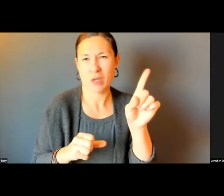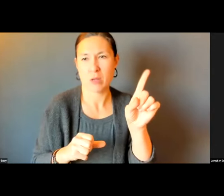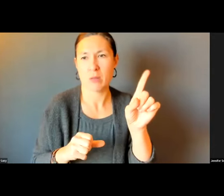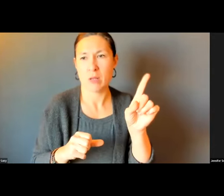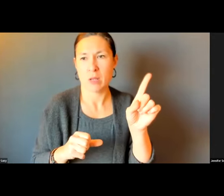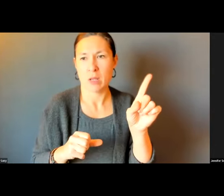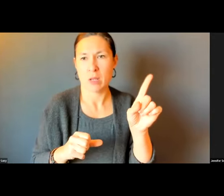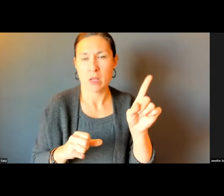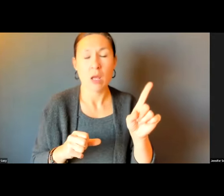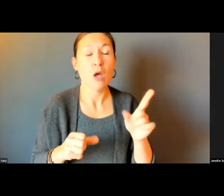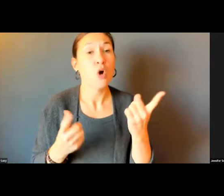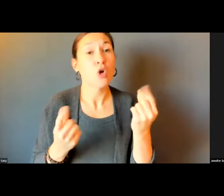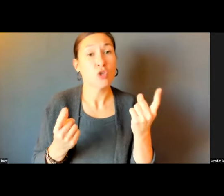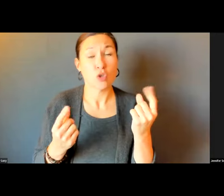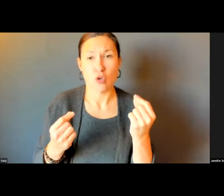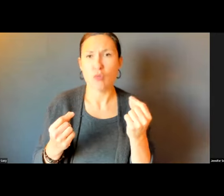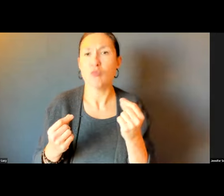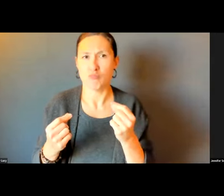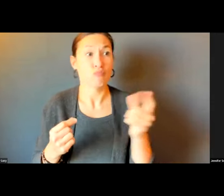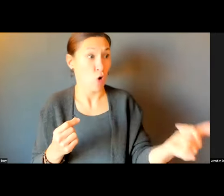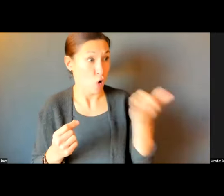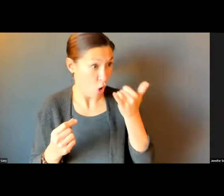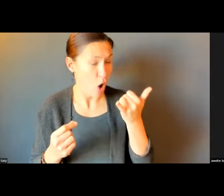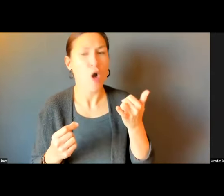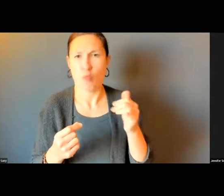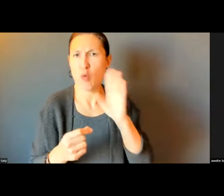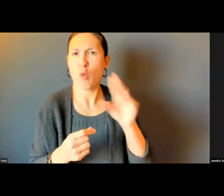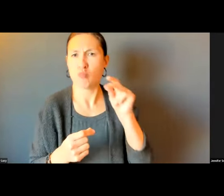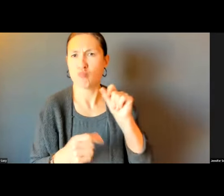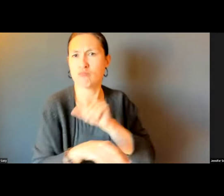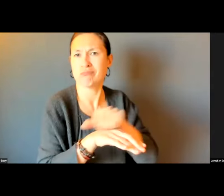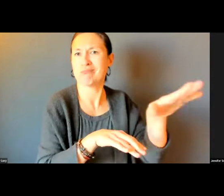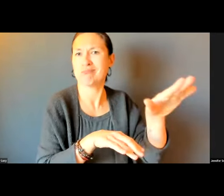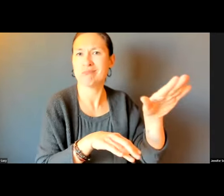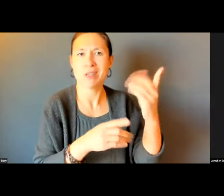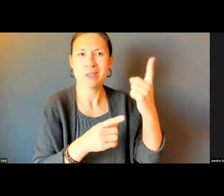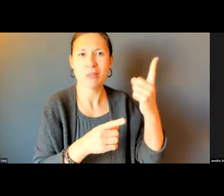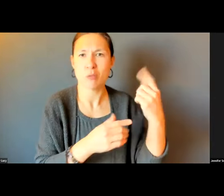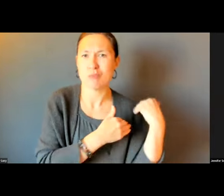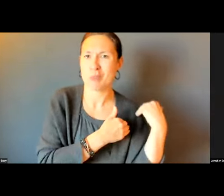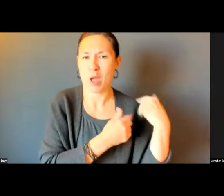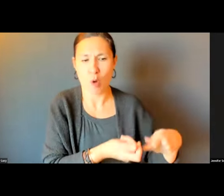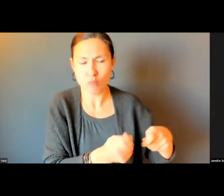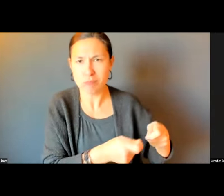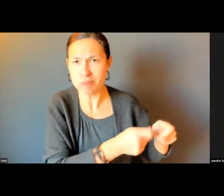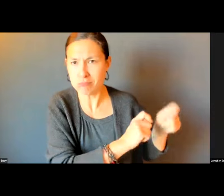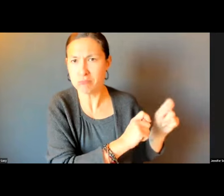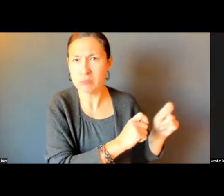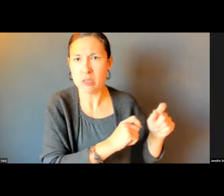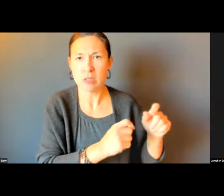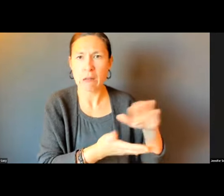INFORMATION, I'LL GIVE YOU CONTACT INFORMATION IN A SECOND. WE'D DISPATCH SOMEONE OUT